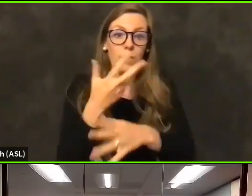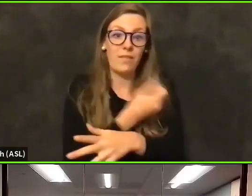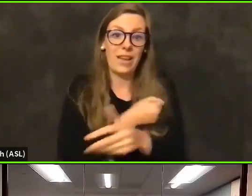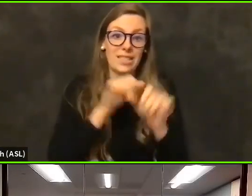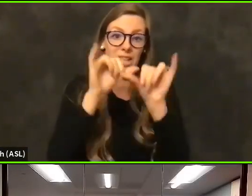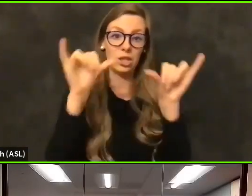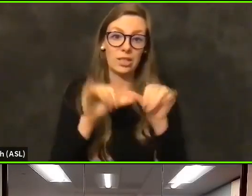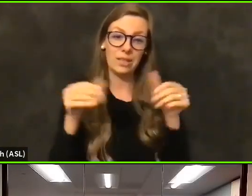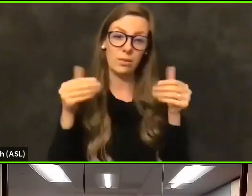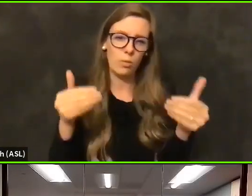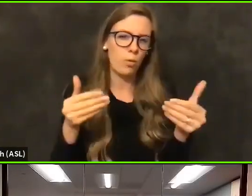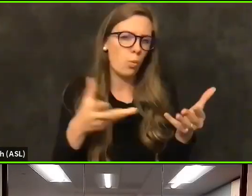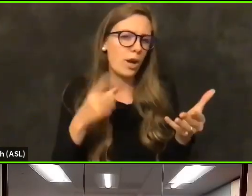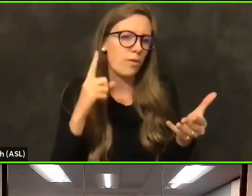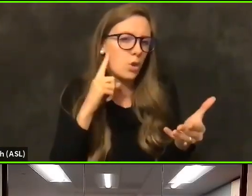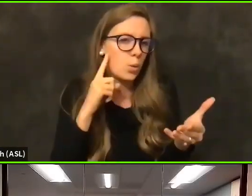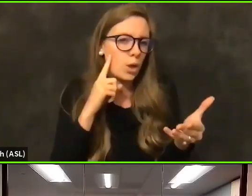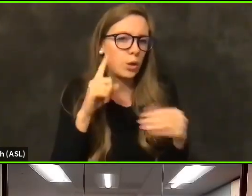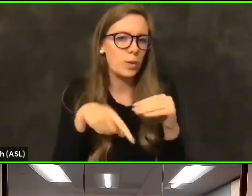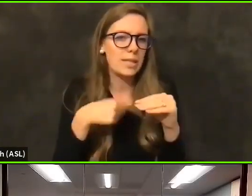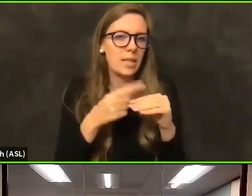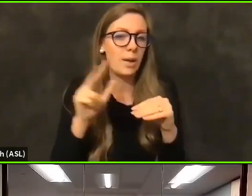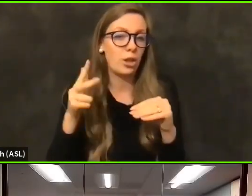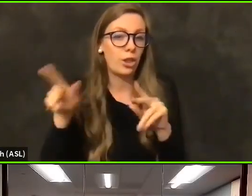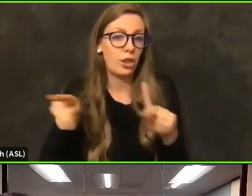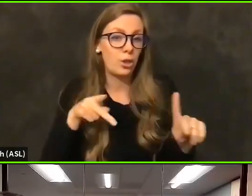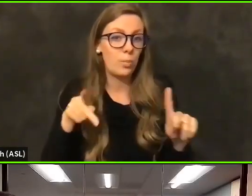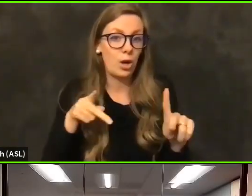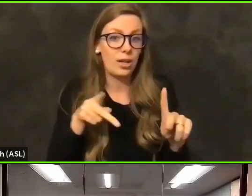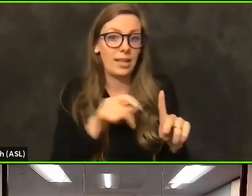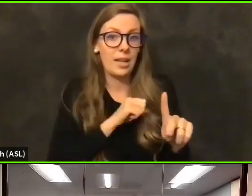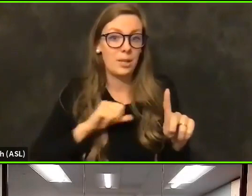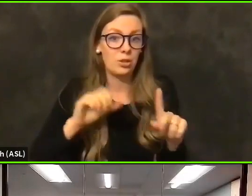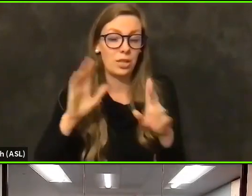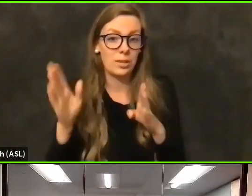What are you hearing about the third party administrator implementation?